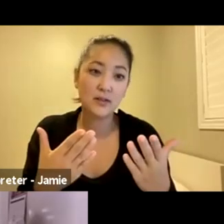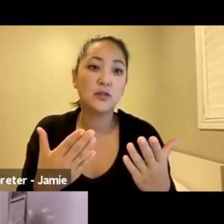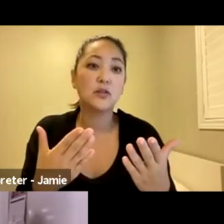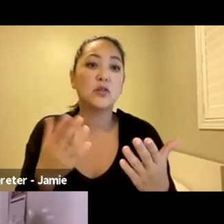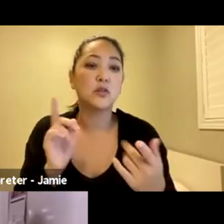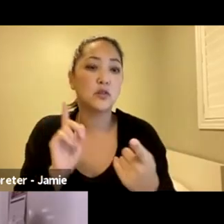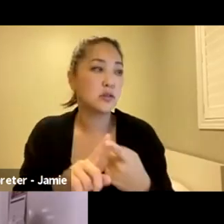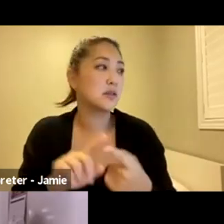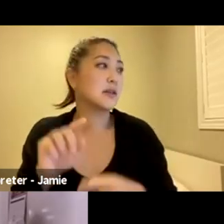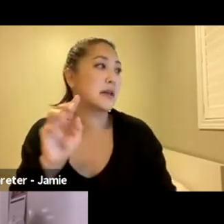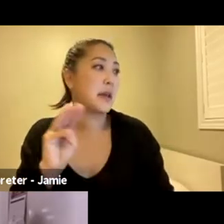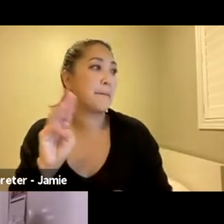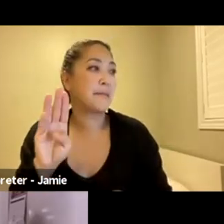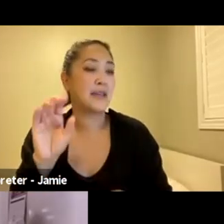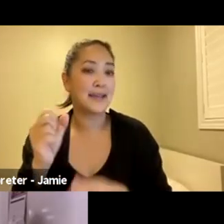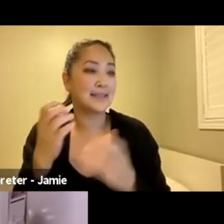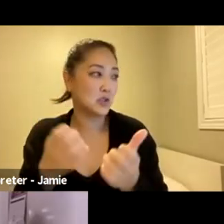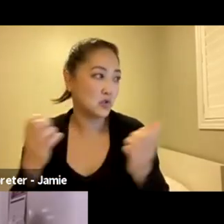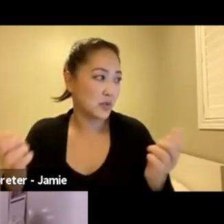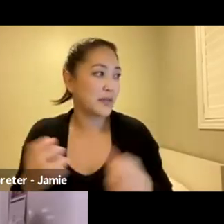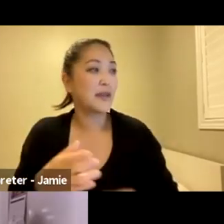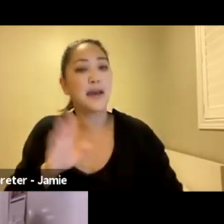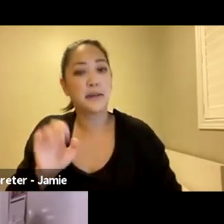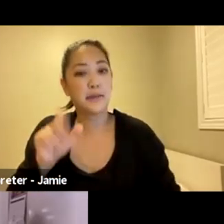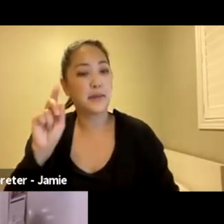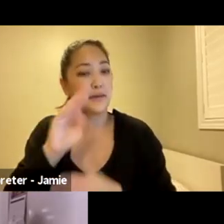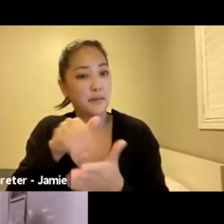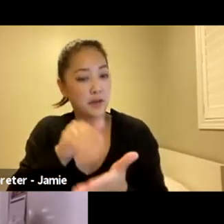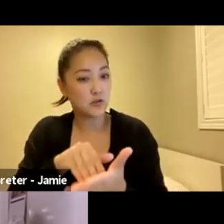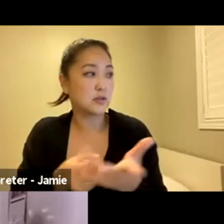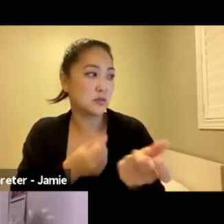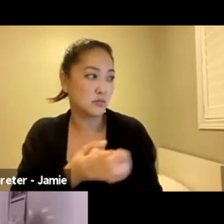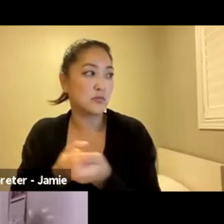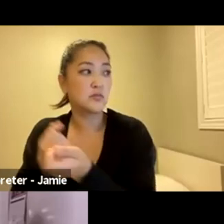to MBS Equipment Canada and Bank of Montreal for supporting both of those